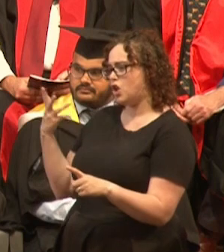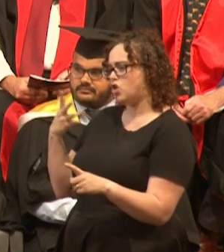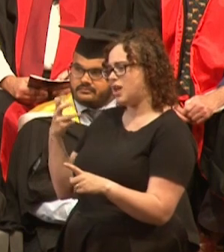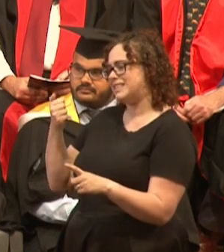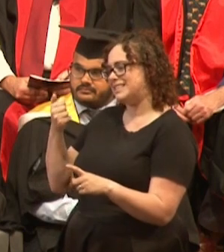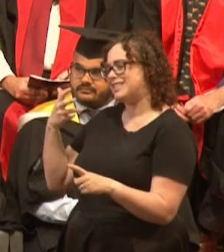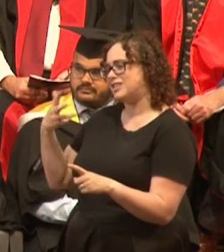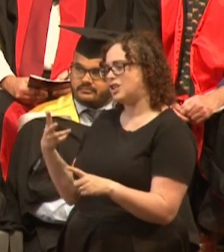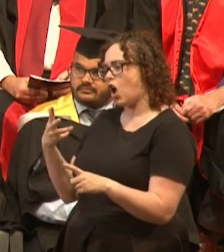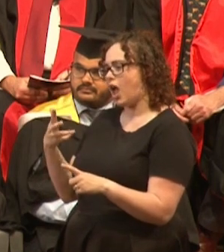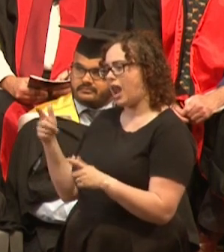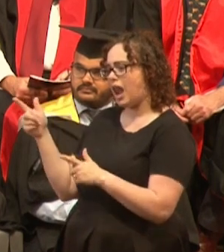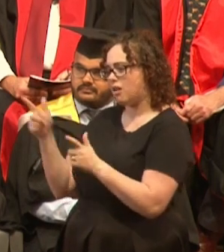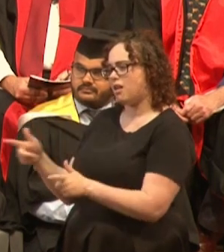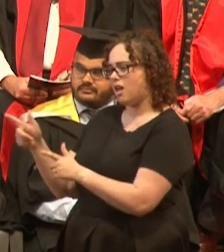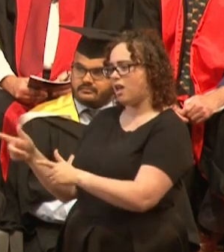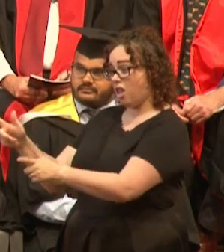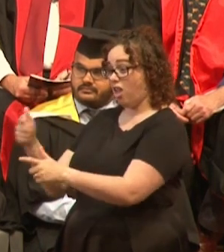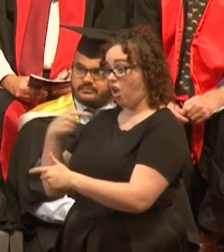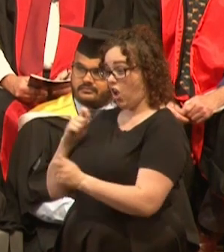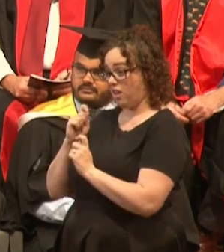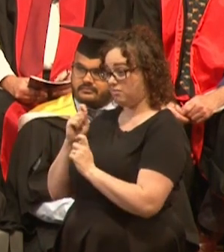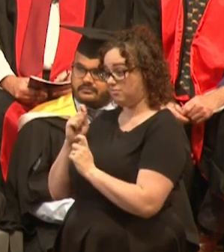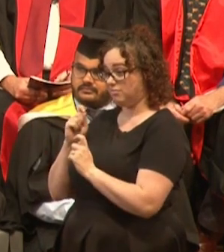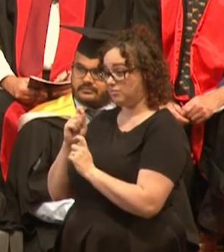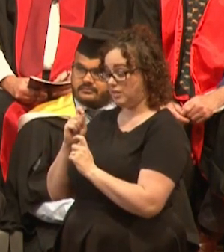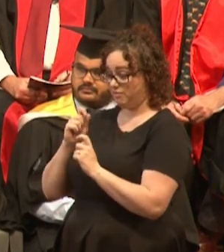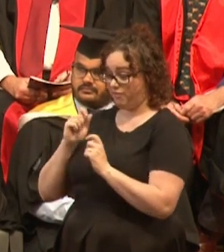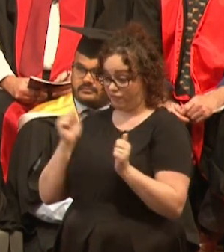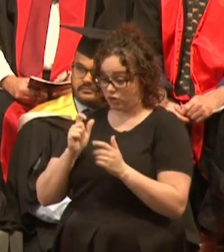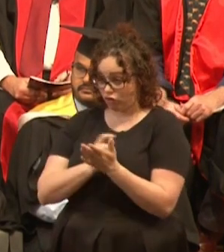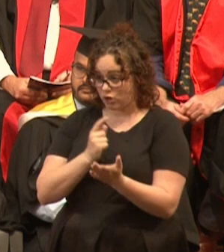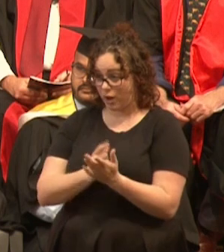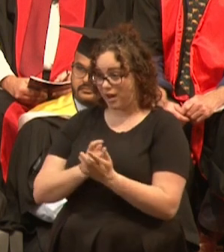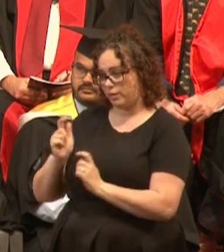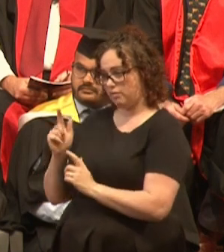and took off up to Ningaloo, so I was just graduated, to begin my marine biology career.